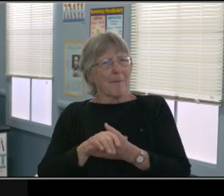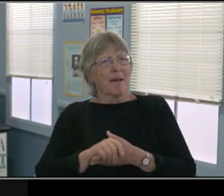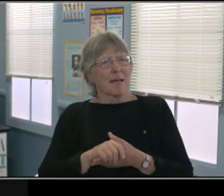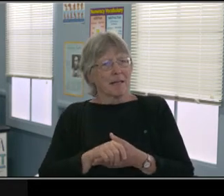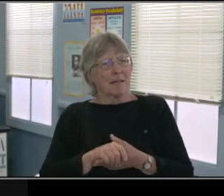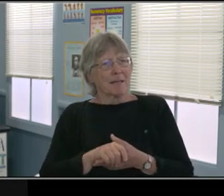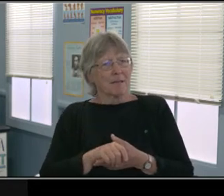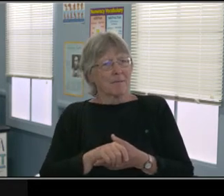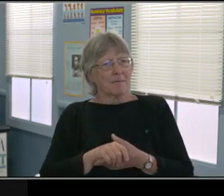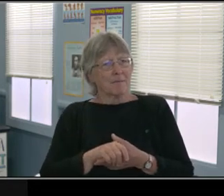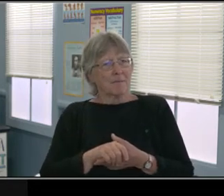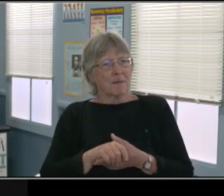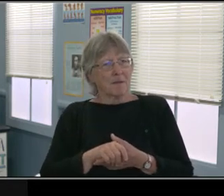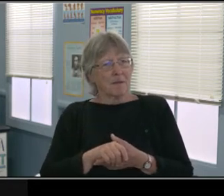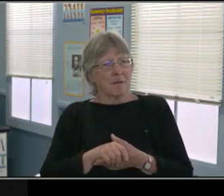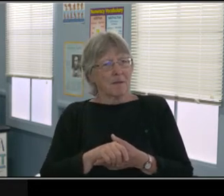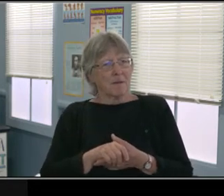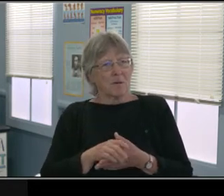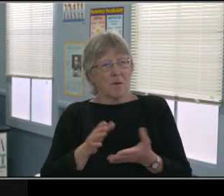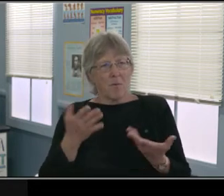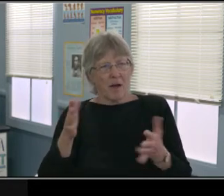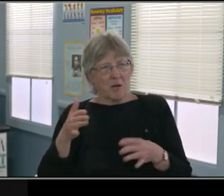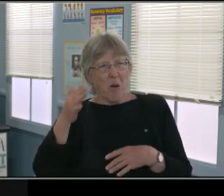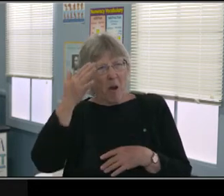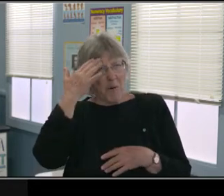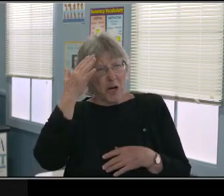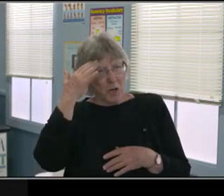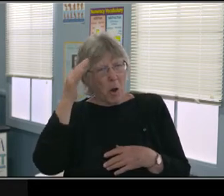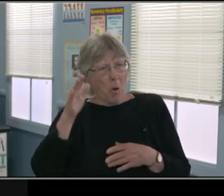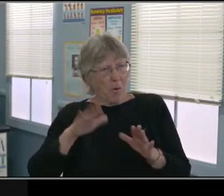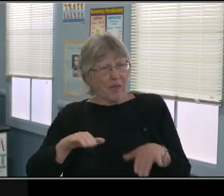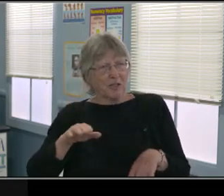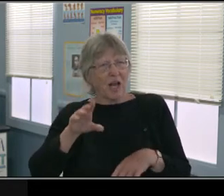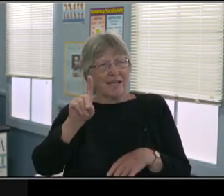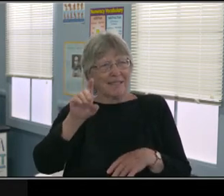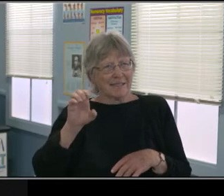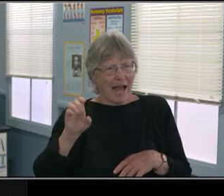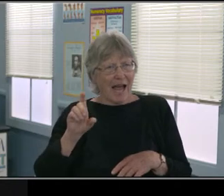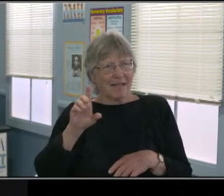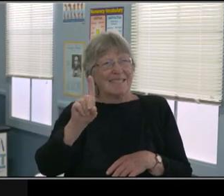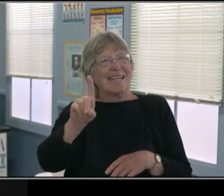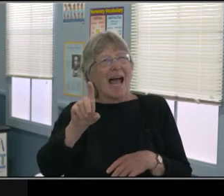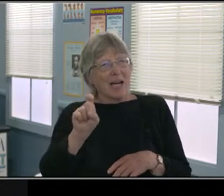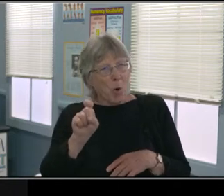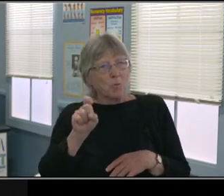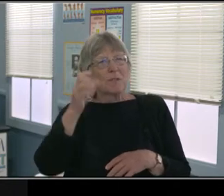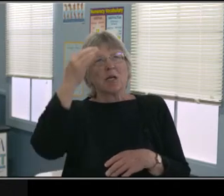or not resenting a parent when they're seeing mom and dad as the teacher most of the time now.